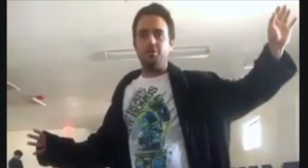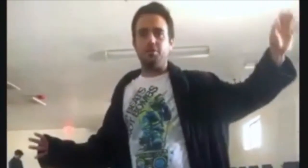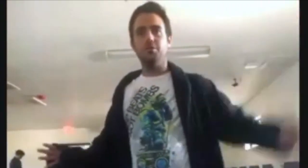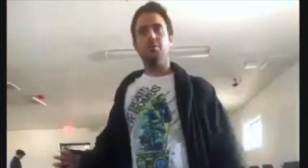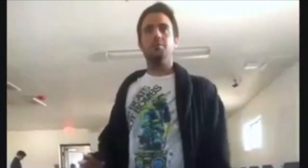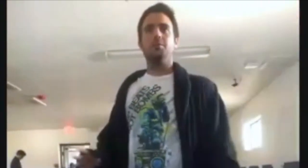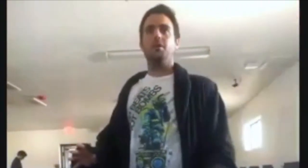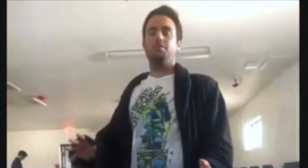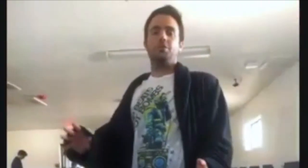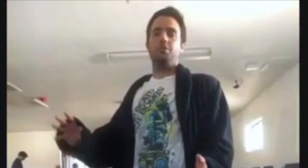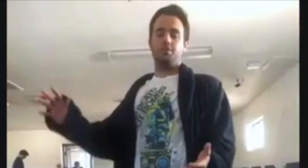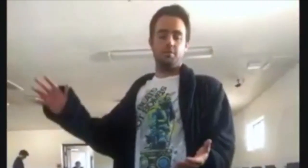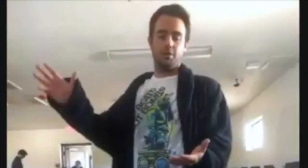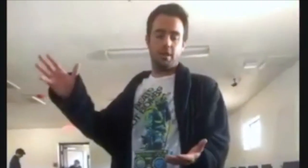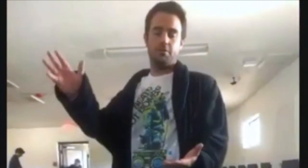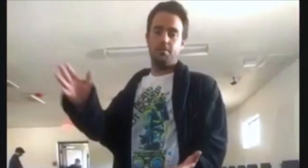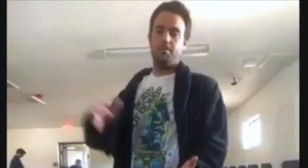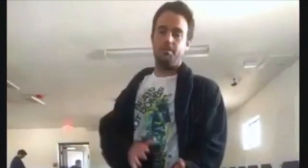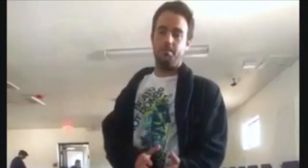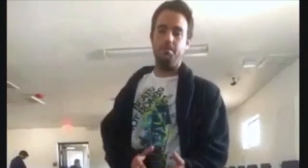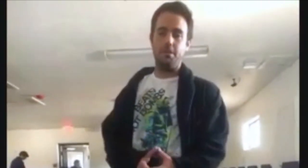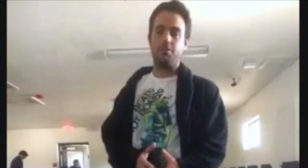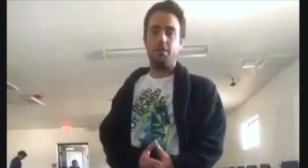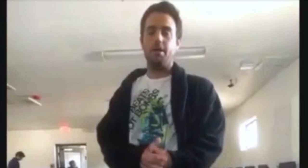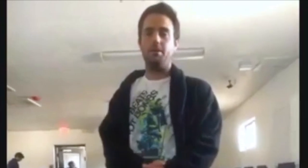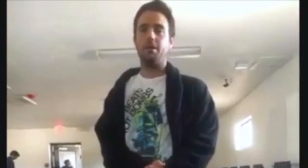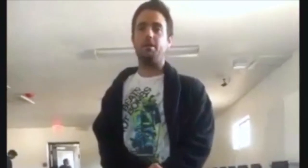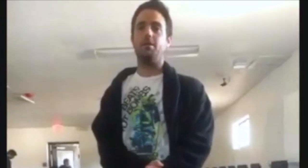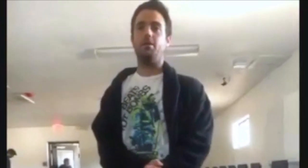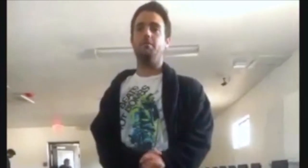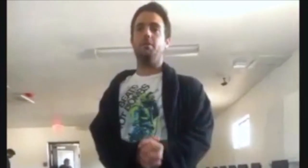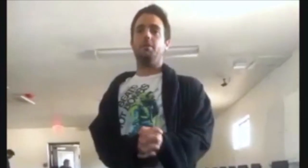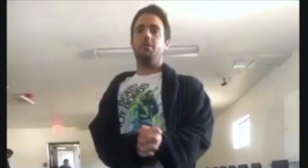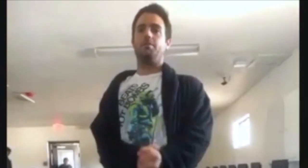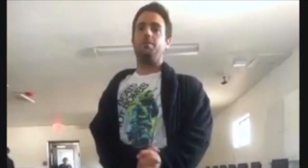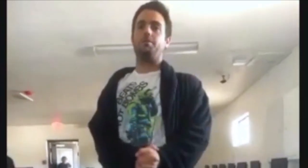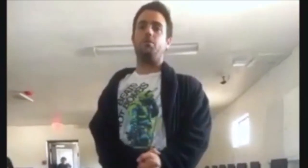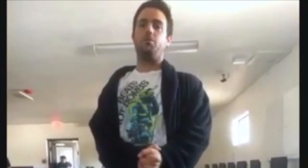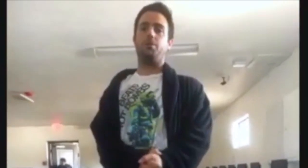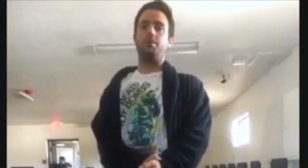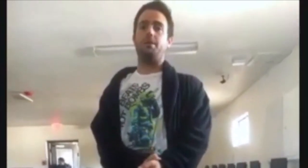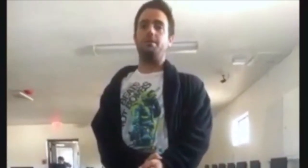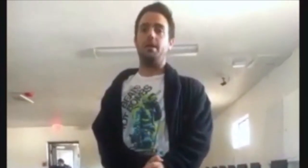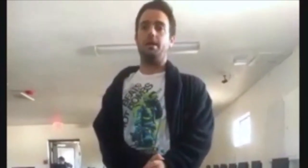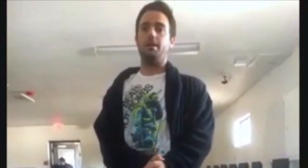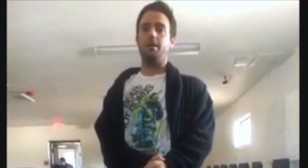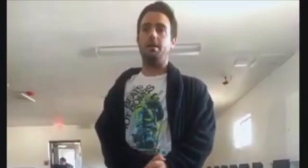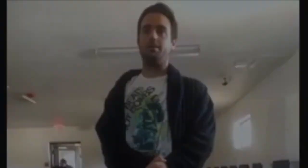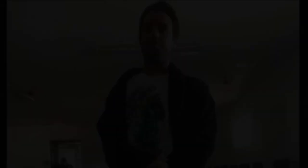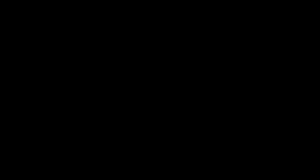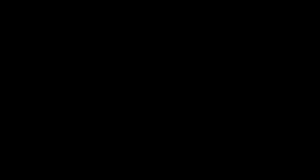I'm not religious, but like a guardian angel. She's looked after to make sure that I've been taken care of throughout this whole process.